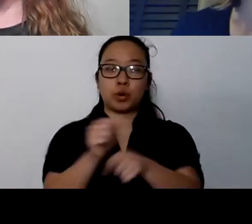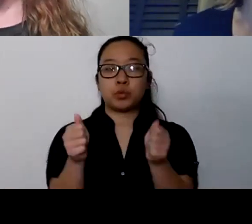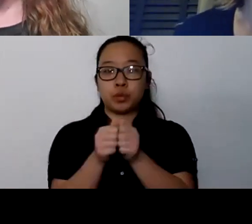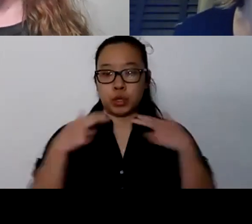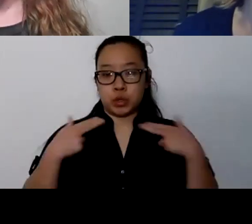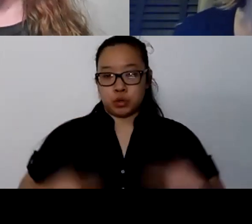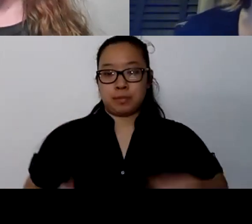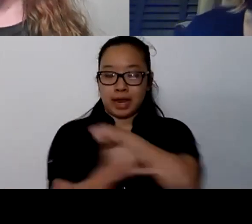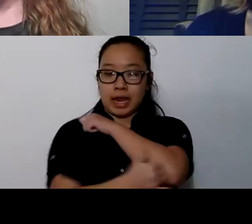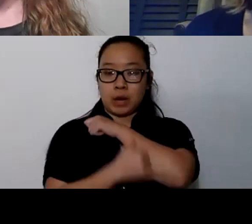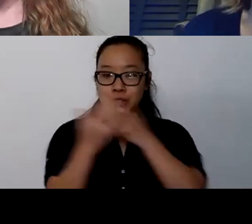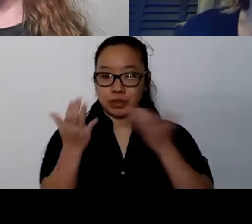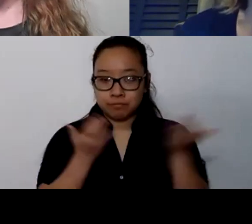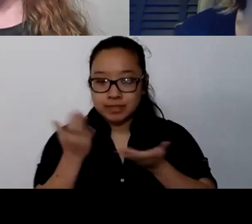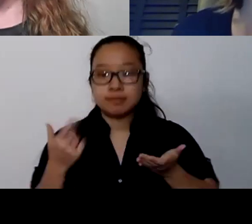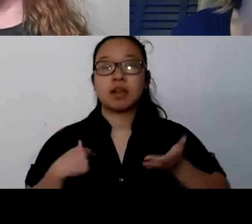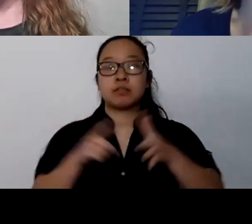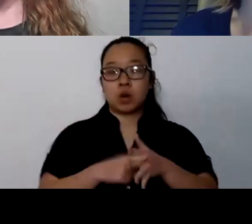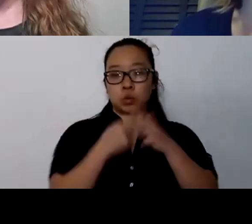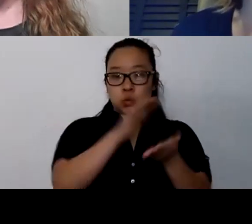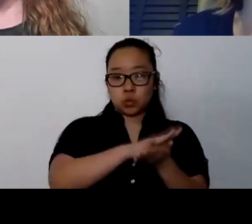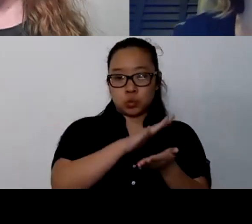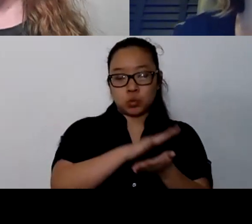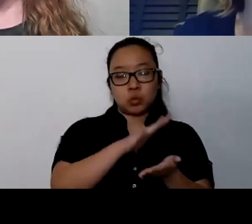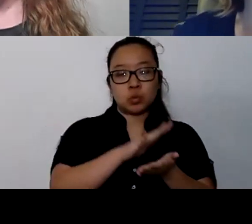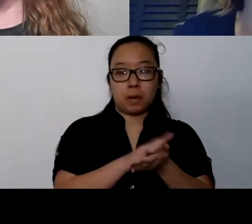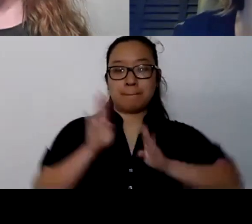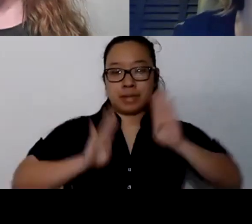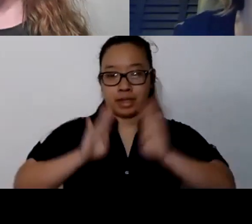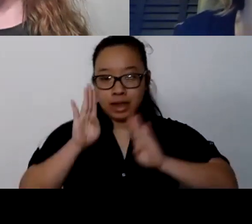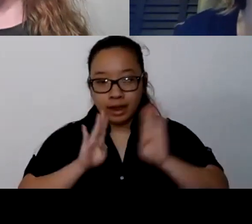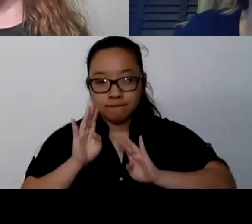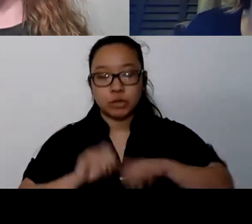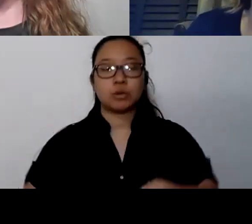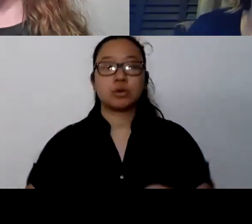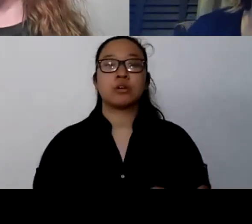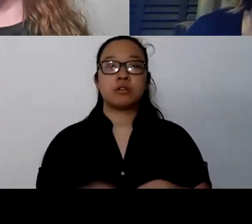I had started as a school-based behavioral health counselor, and most of my career has been spent working with adolescents.